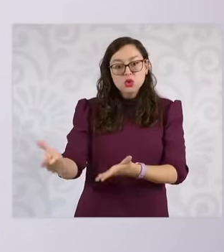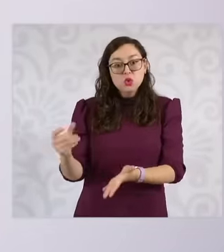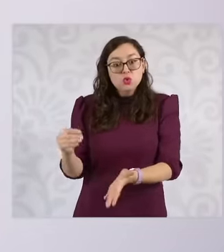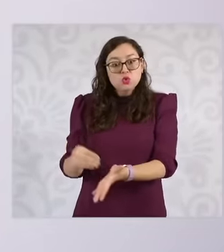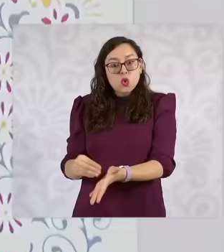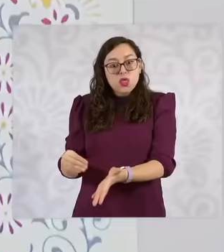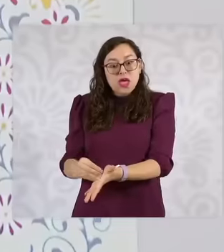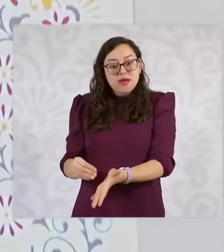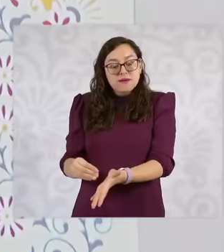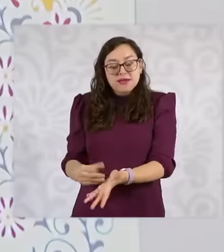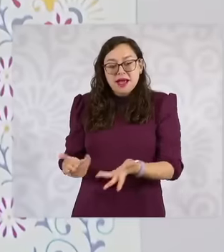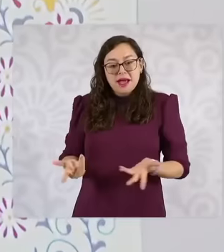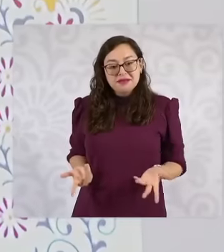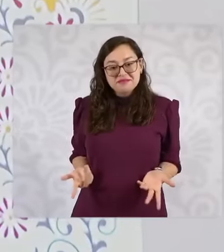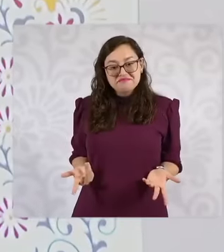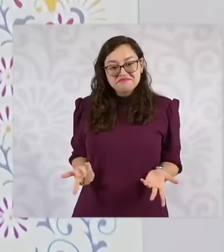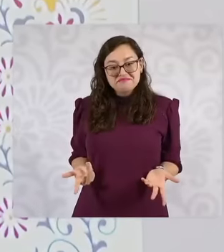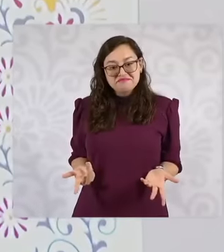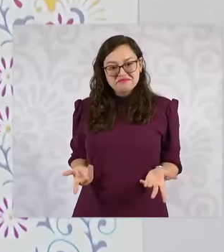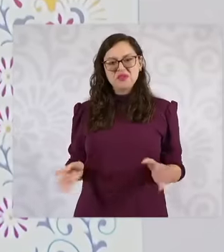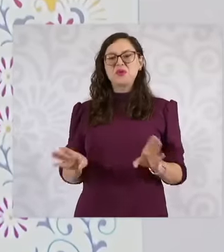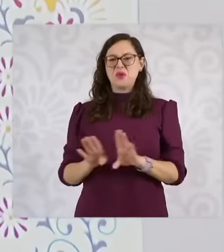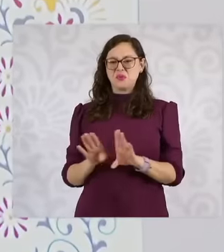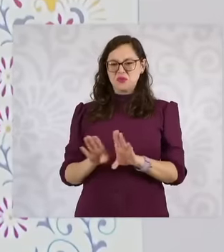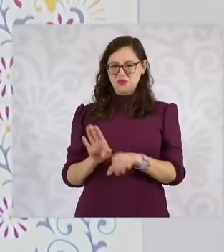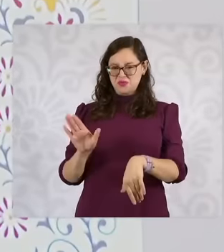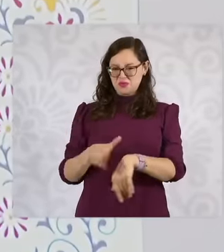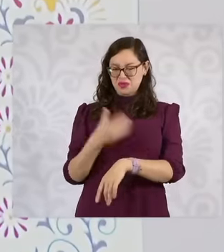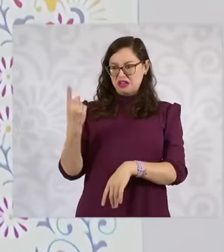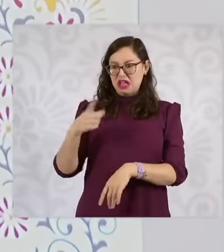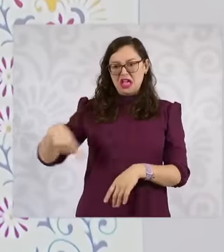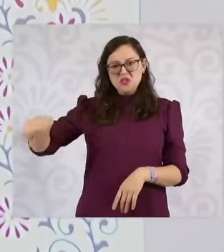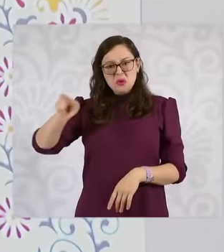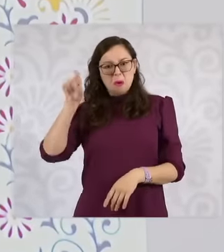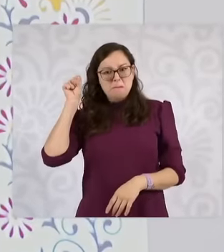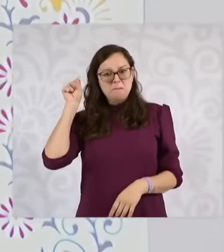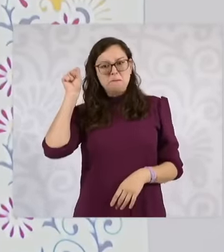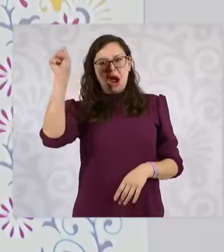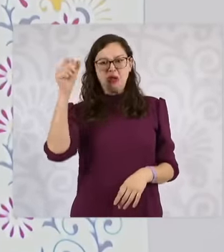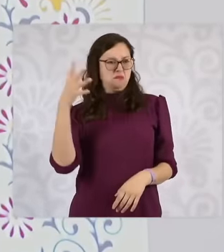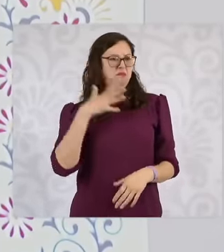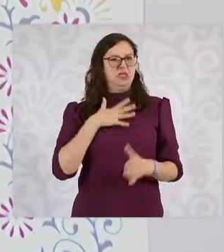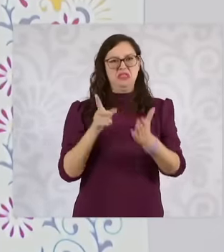reform itself establishes in a temporary period that they leave to respect all their rights and their salaries,